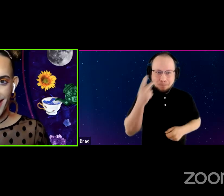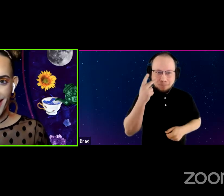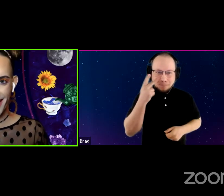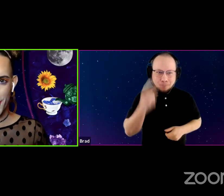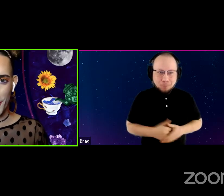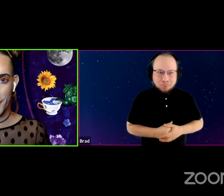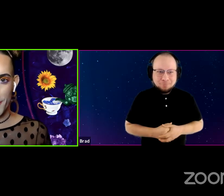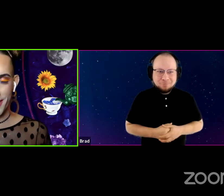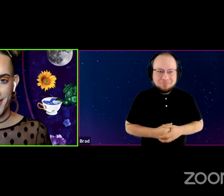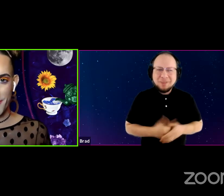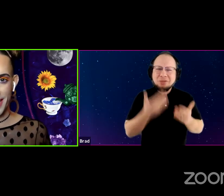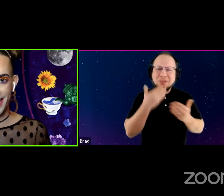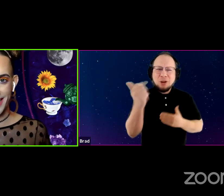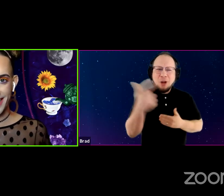Thank you all for participating.